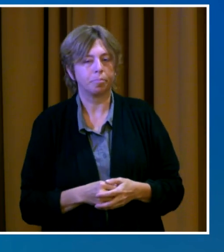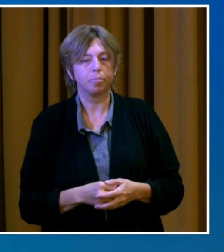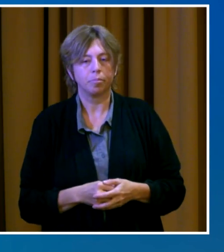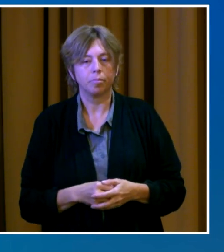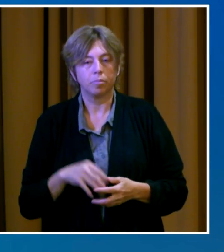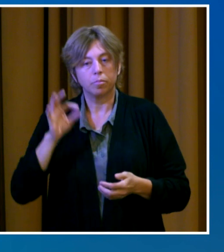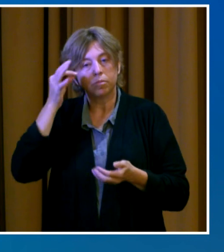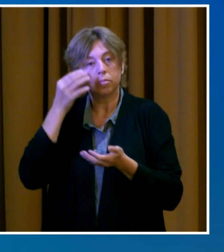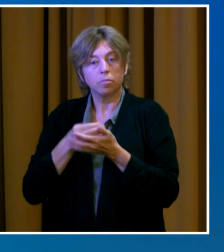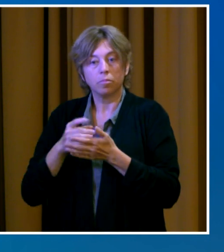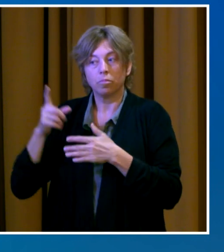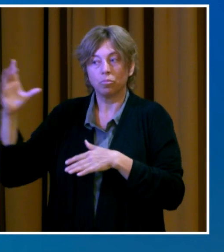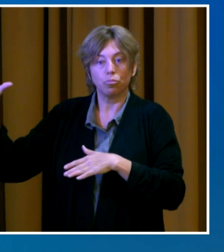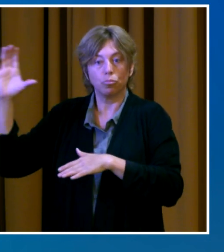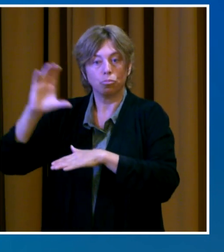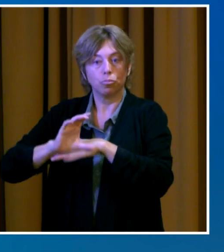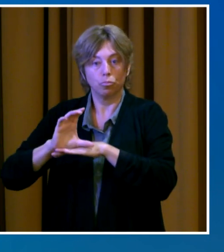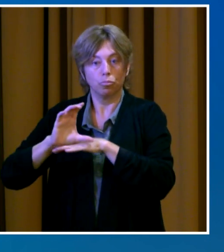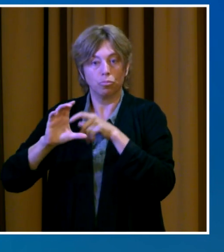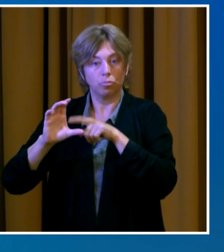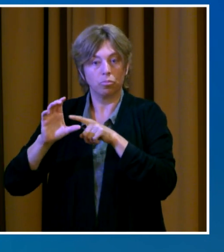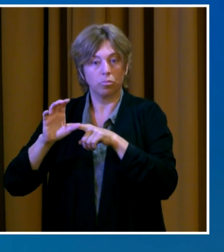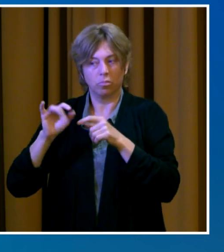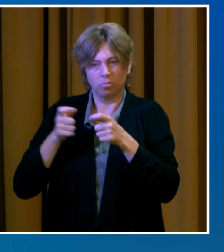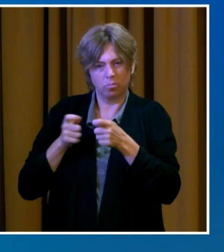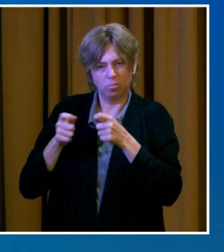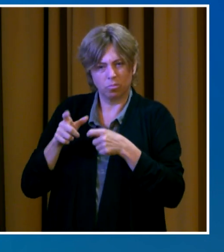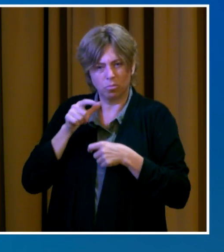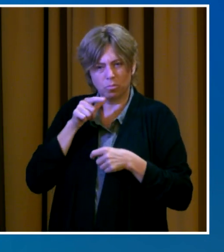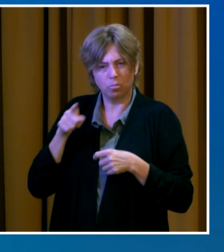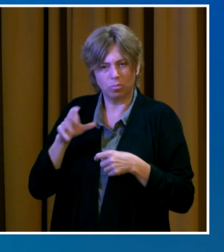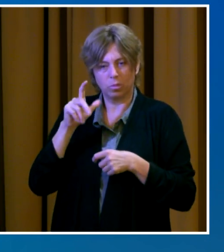managed by Clark County and distributed through their local